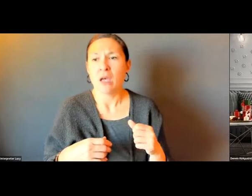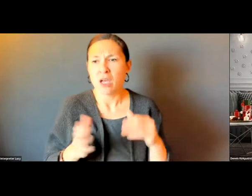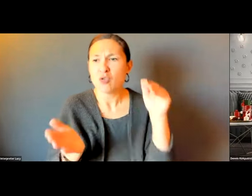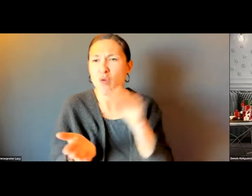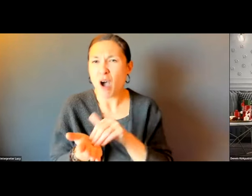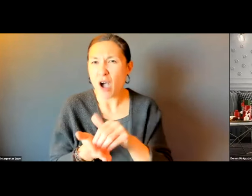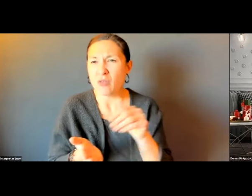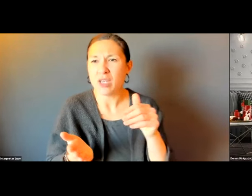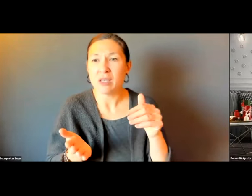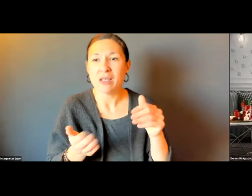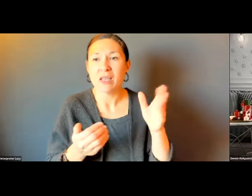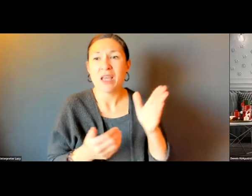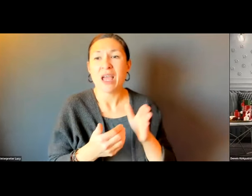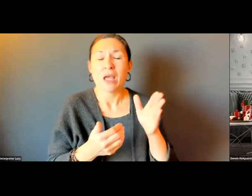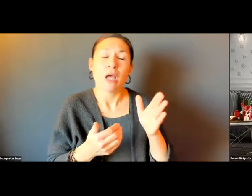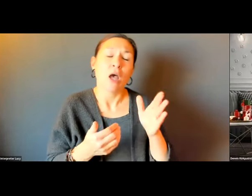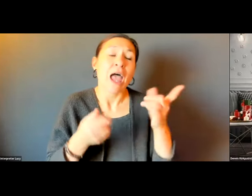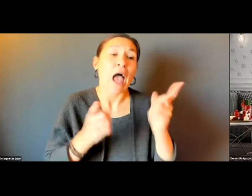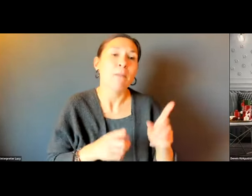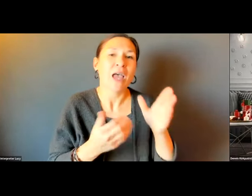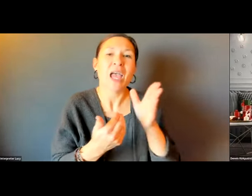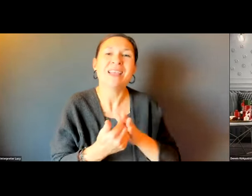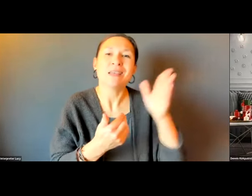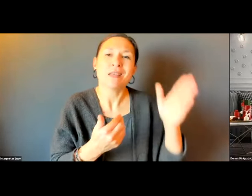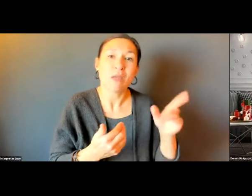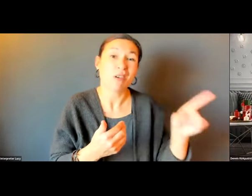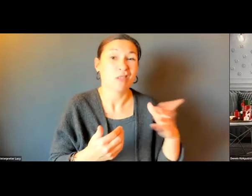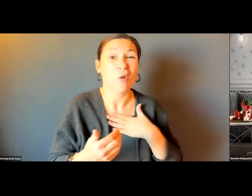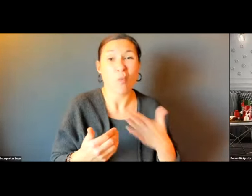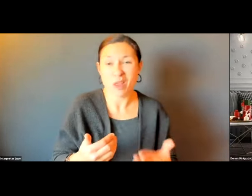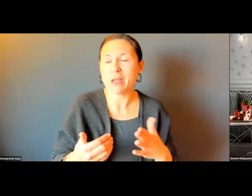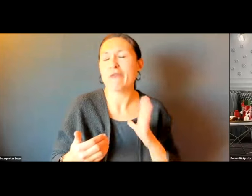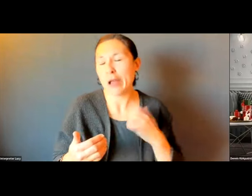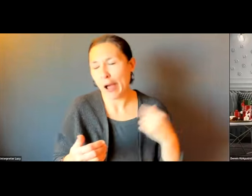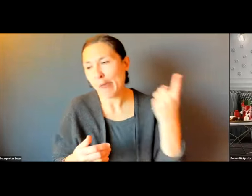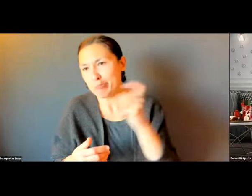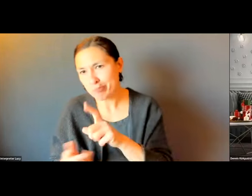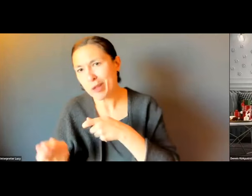I HAPPEN TO BE IN BOSTON. IN MANY CASES, CHARITABLE NEIGHBORS TOOK OVER AND WENT